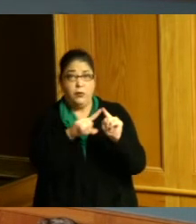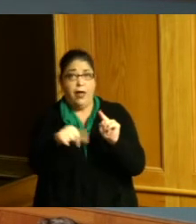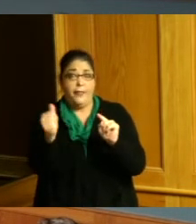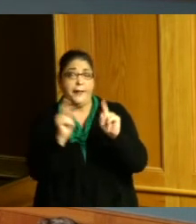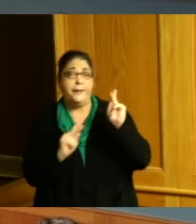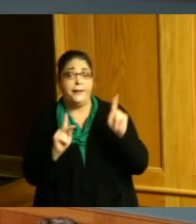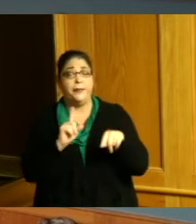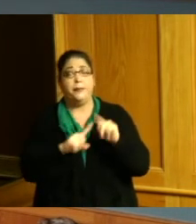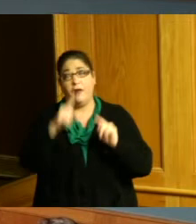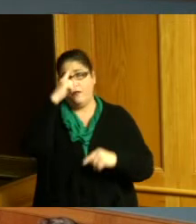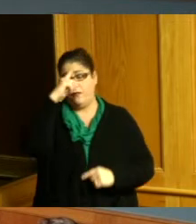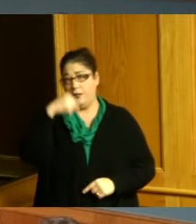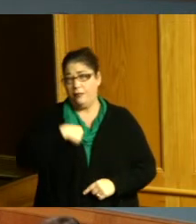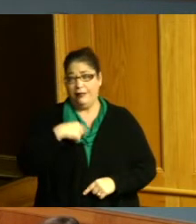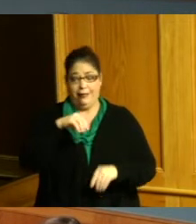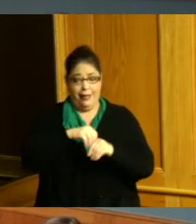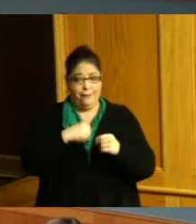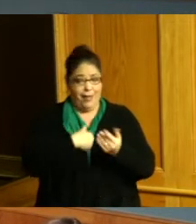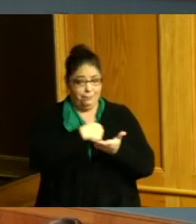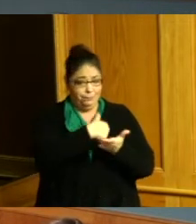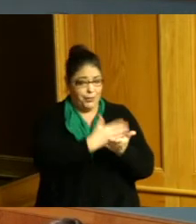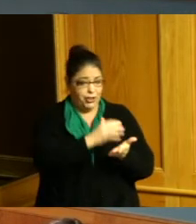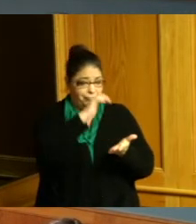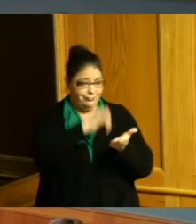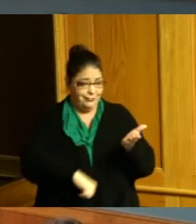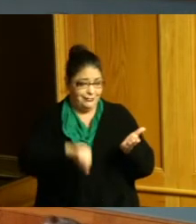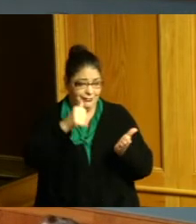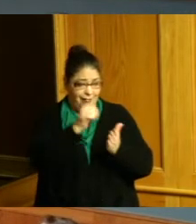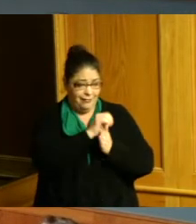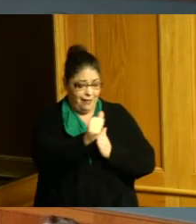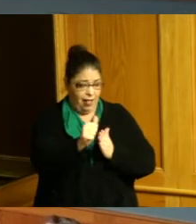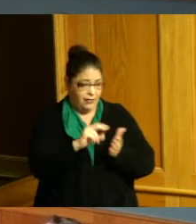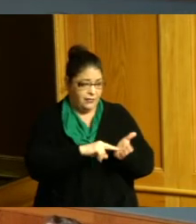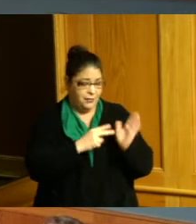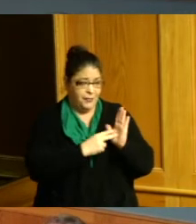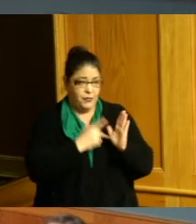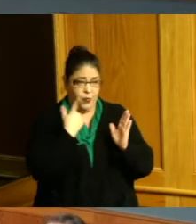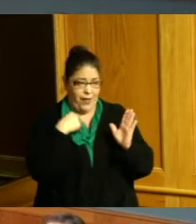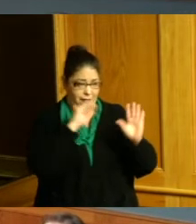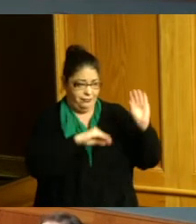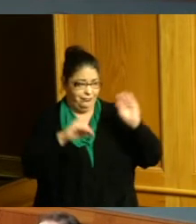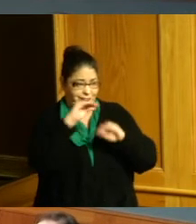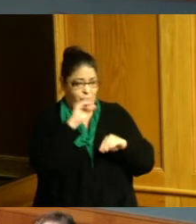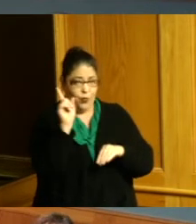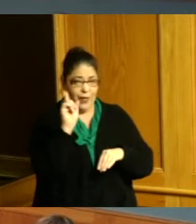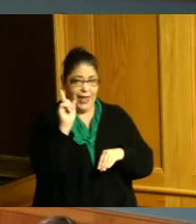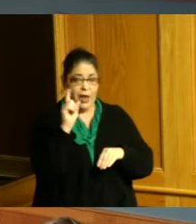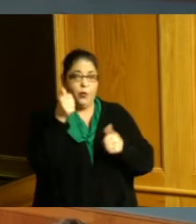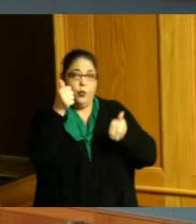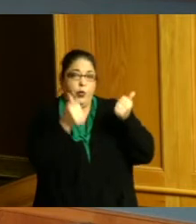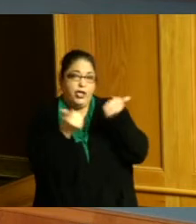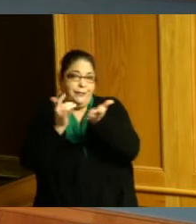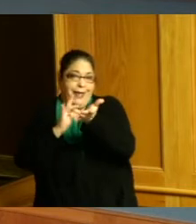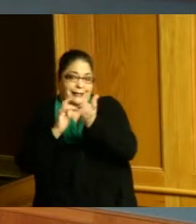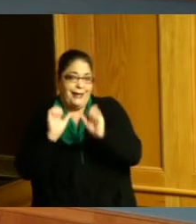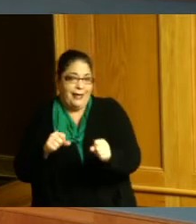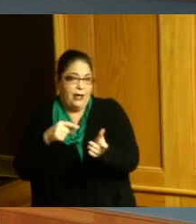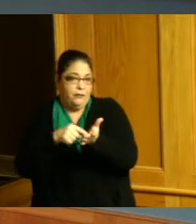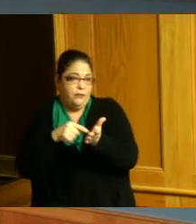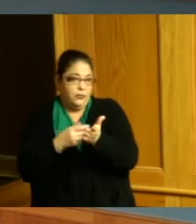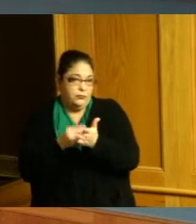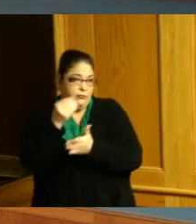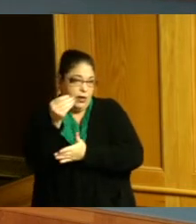but when it's in her budget and the alternative is what meds she can afford and what food she